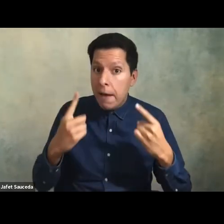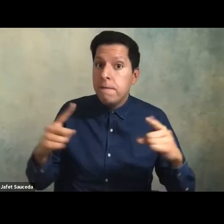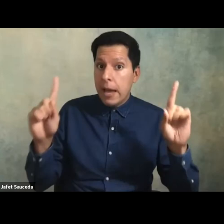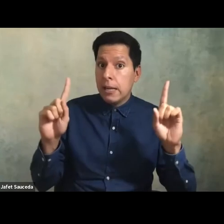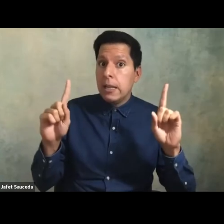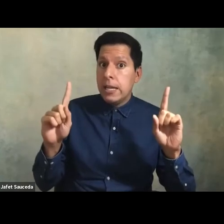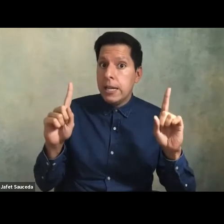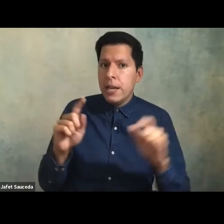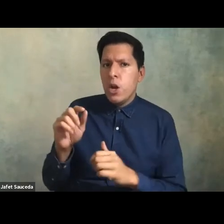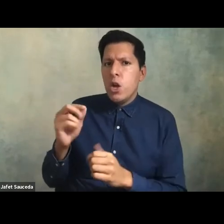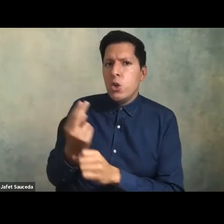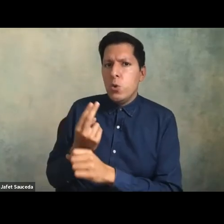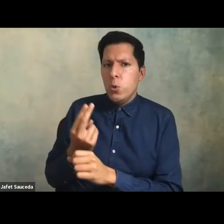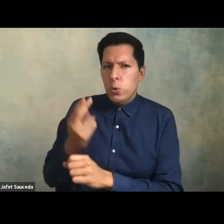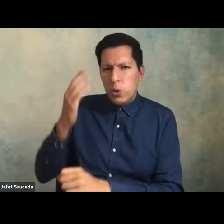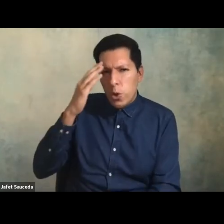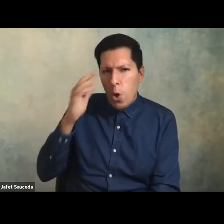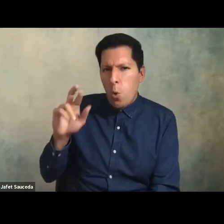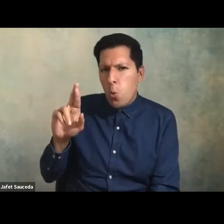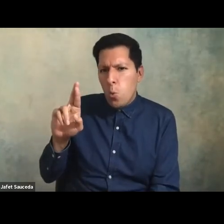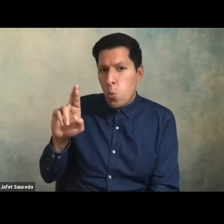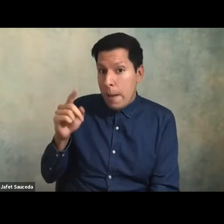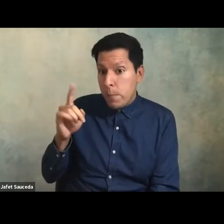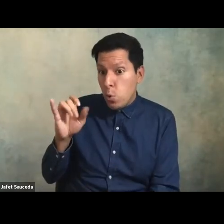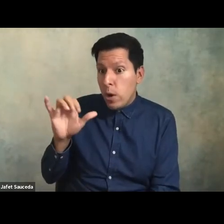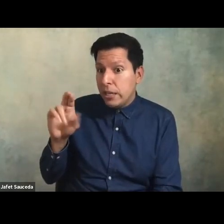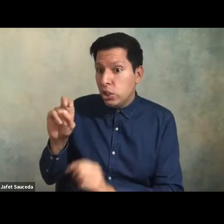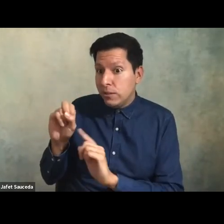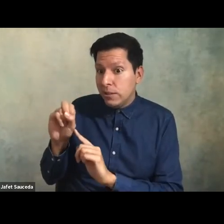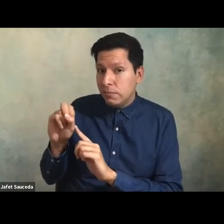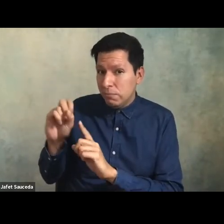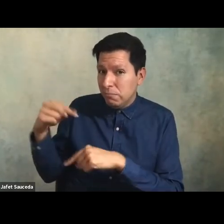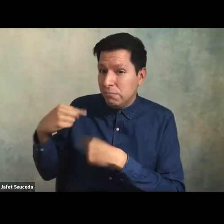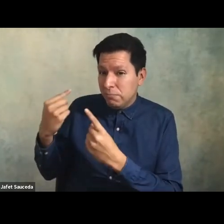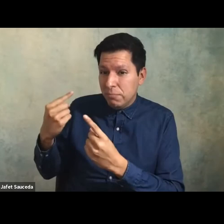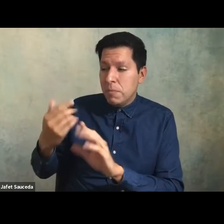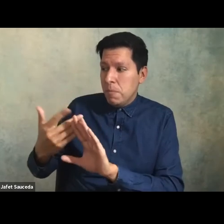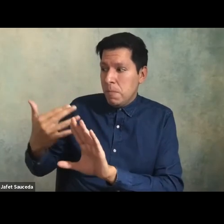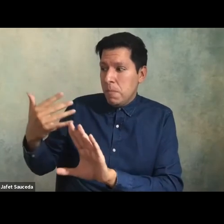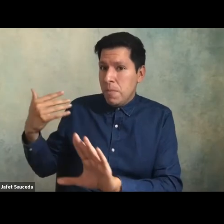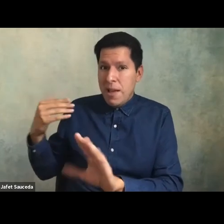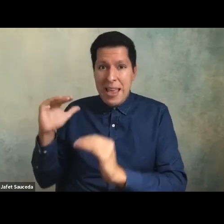for historical systemic racism so to address some of those long-standing inequities in the system